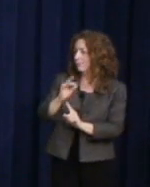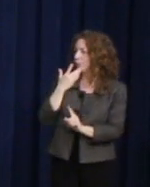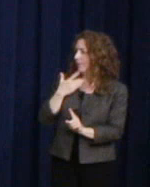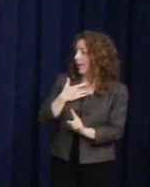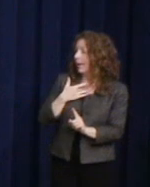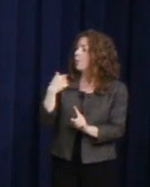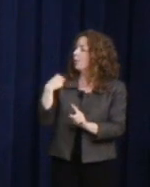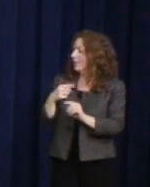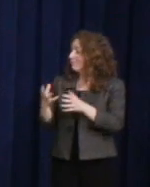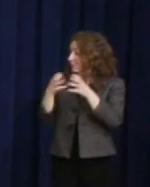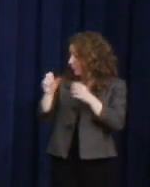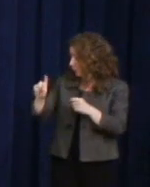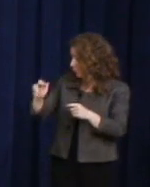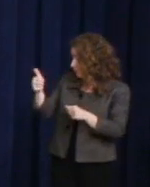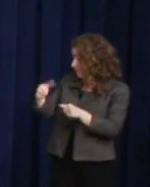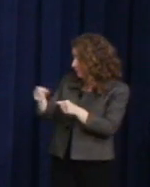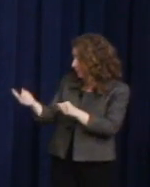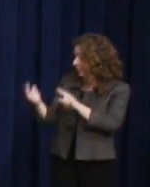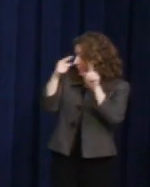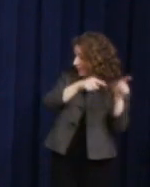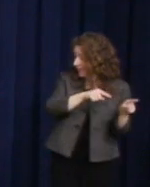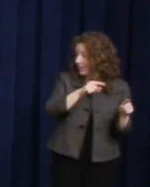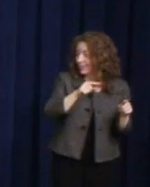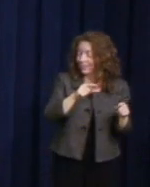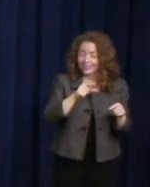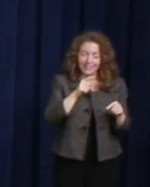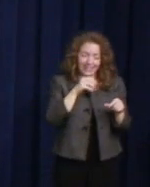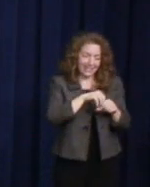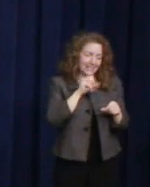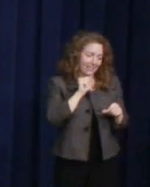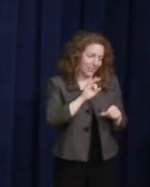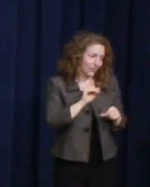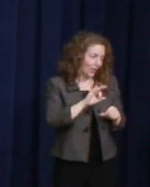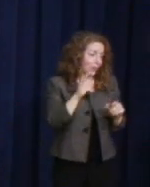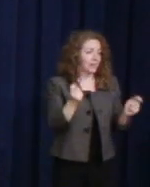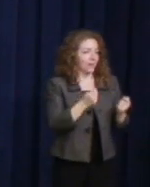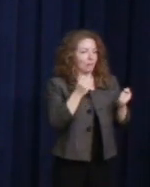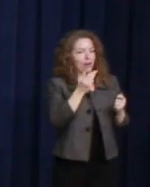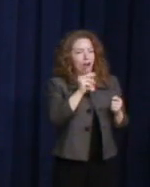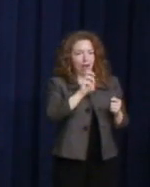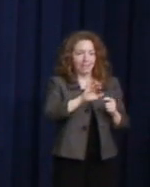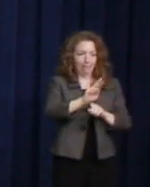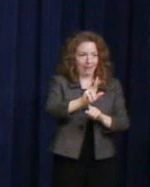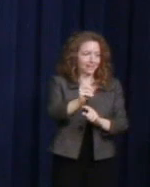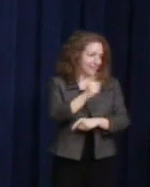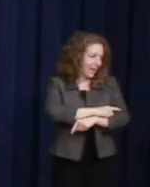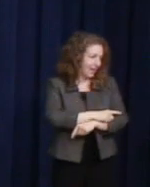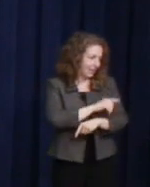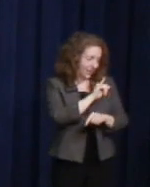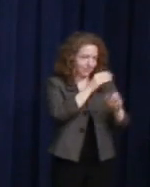his 80th birthday, Harvey Milk Day, in California. And I said in my remarks in the enthusiasm that,